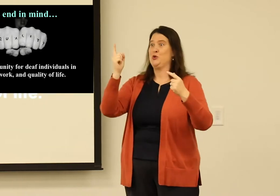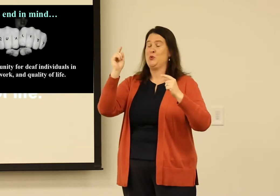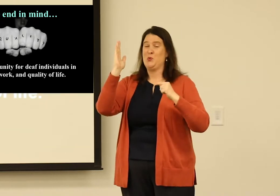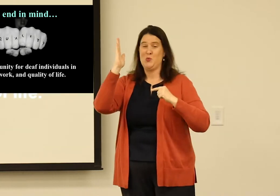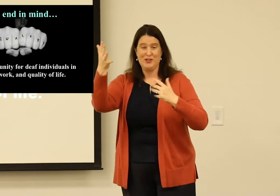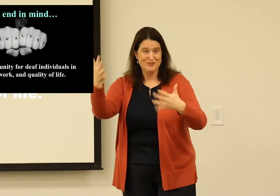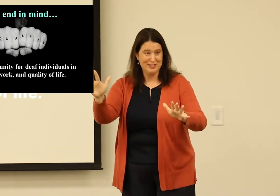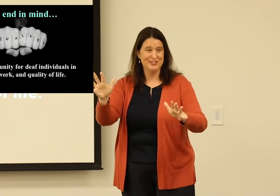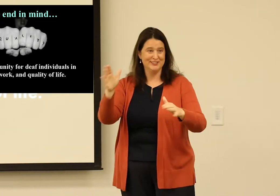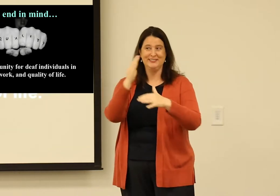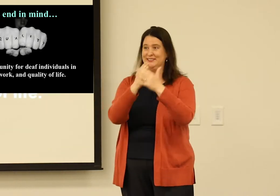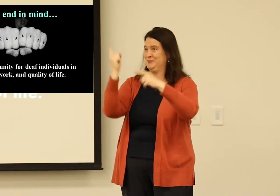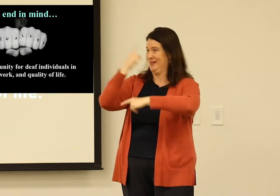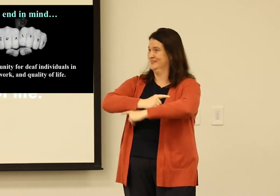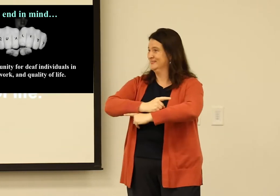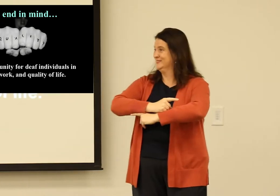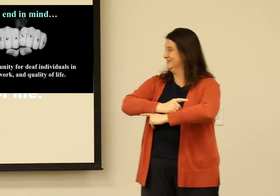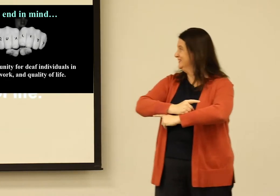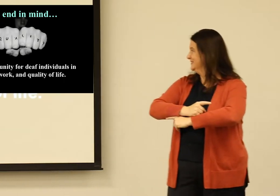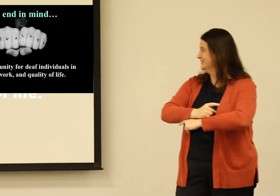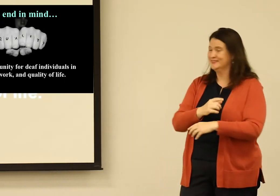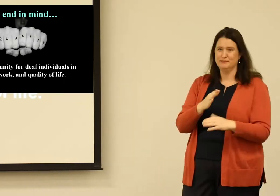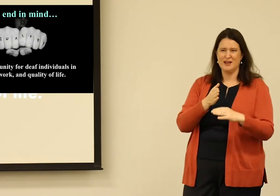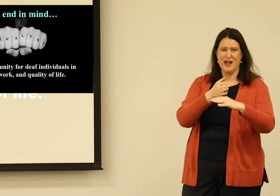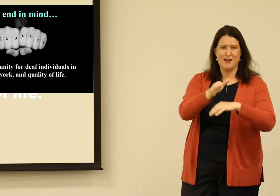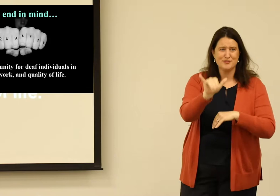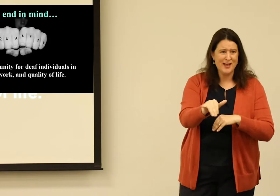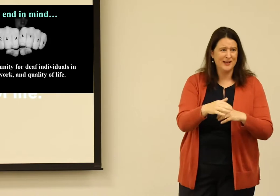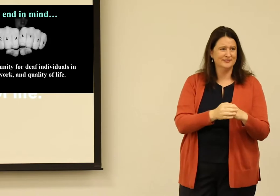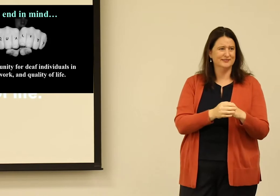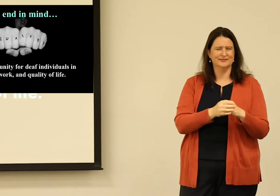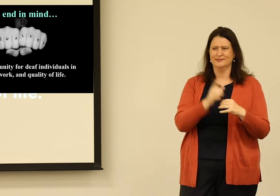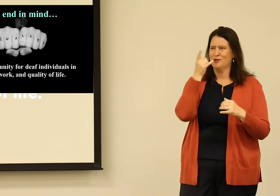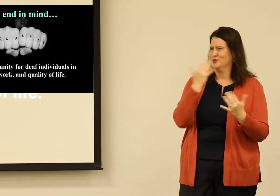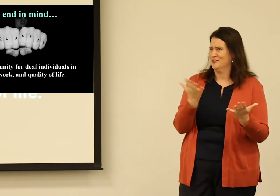I know as a graduate student, you may not believe me when I say you are going to finish someday,